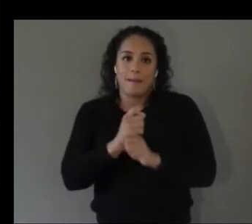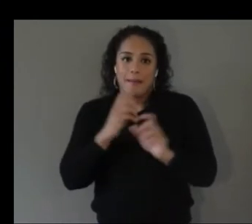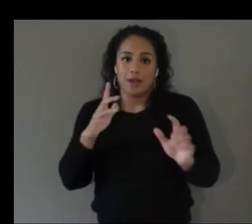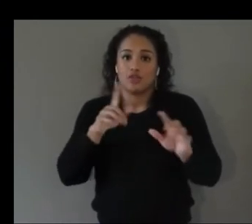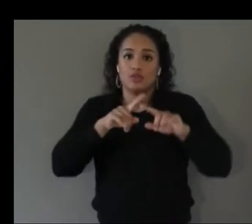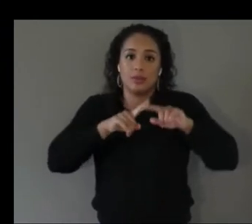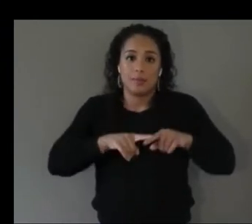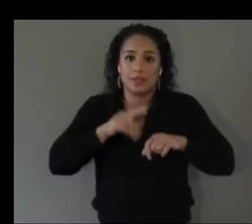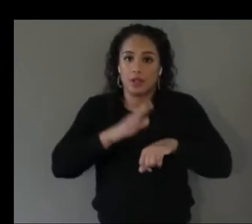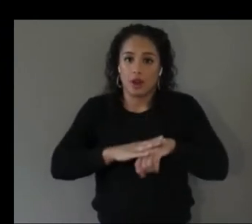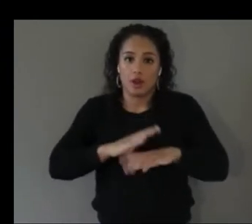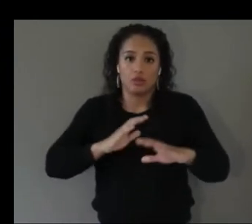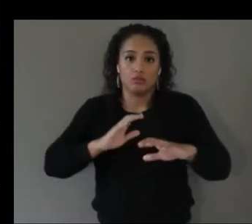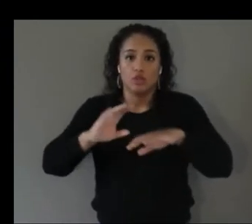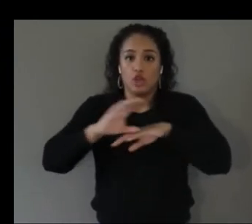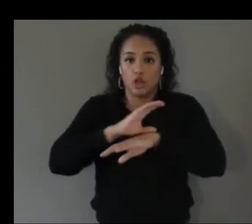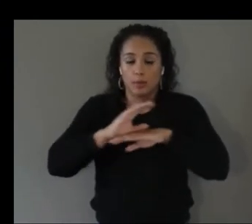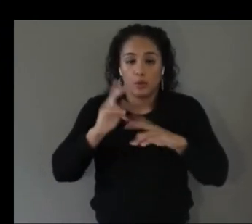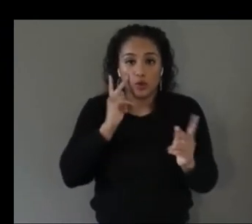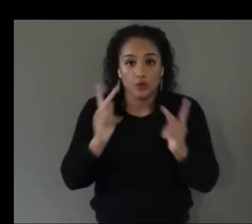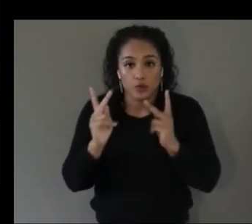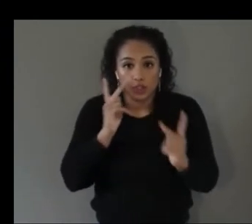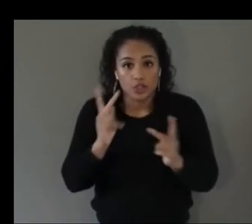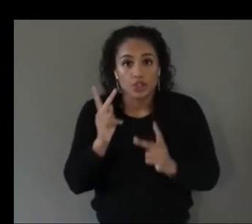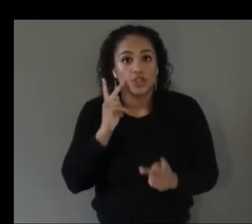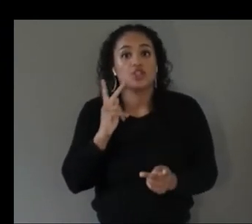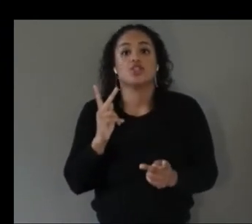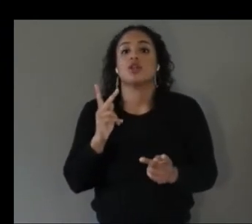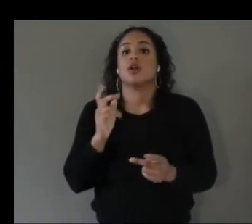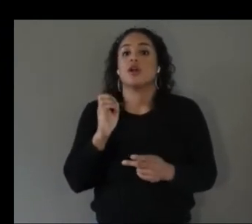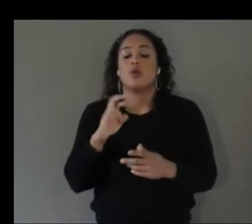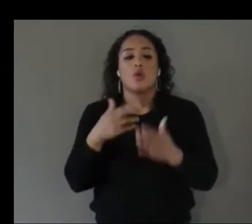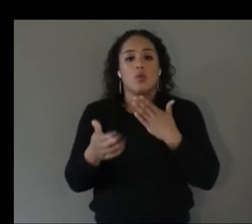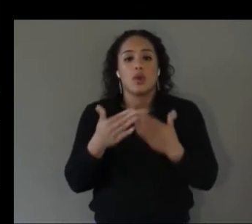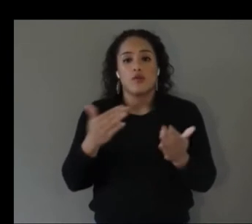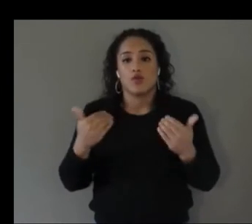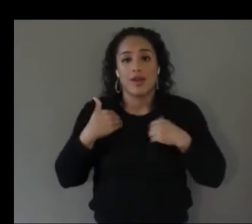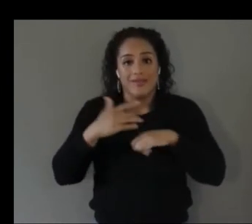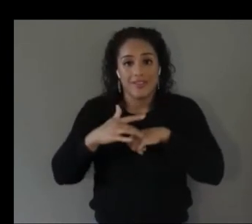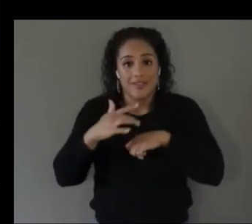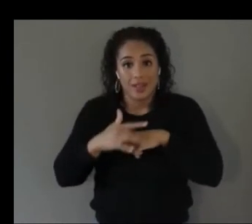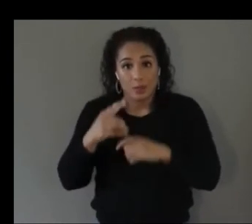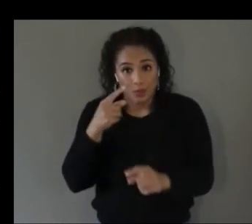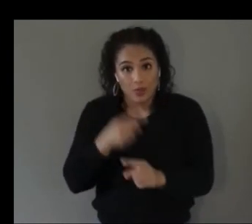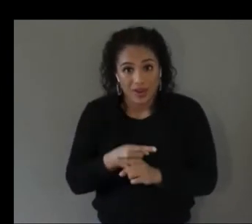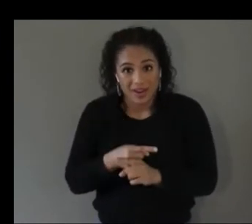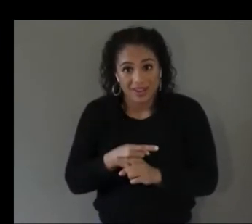like computer vision libraries you have available to you right exactly so there's two major parts of